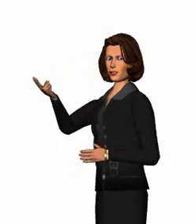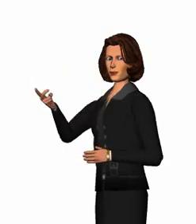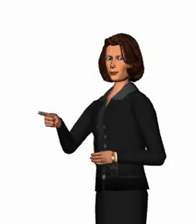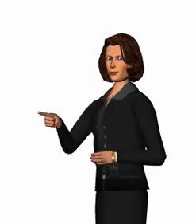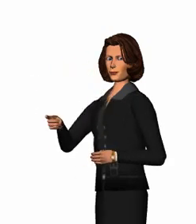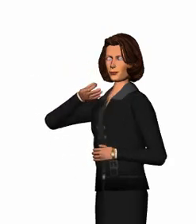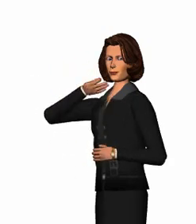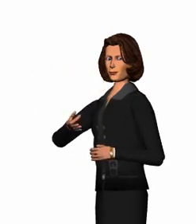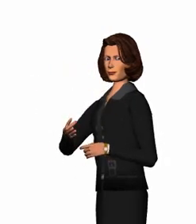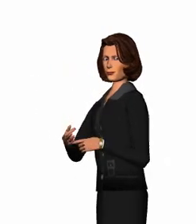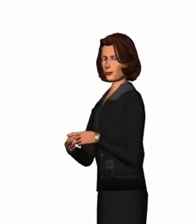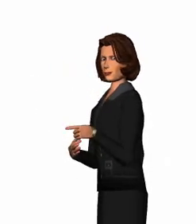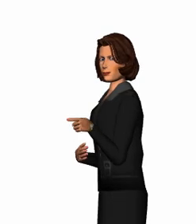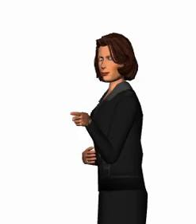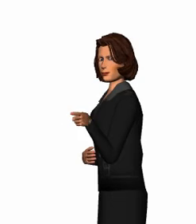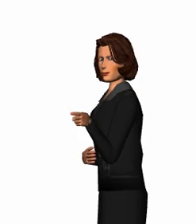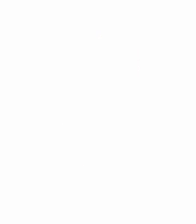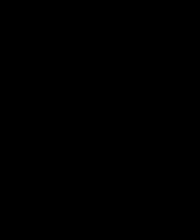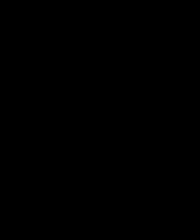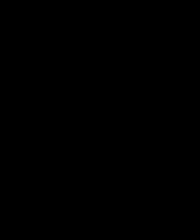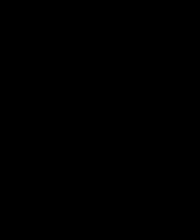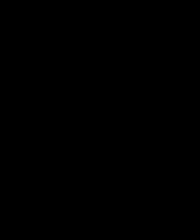See you soon.